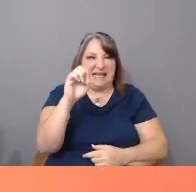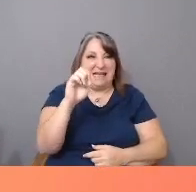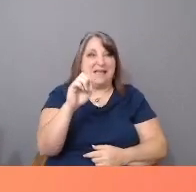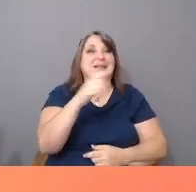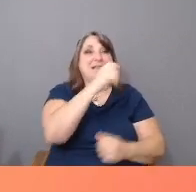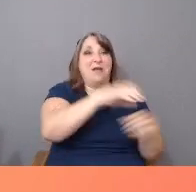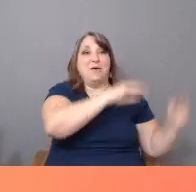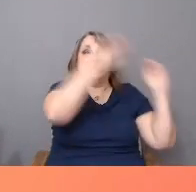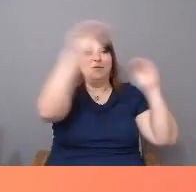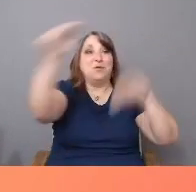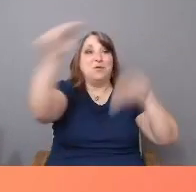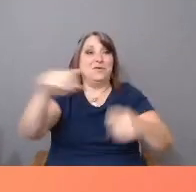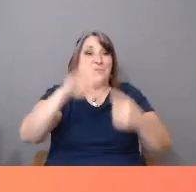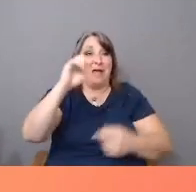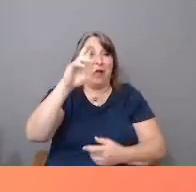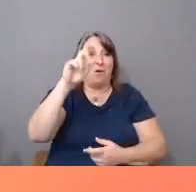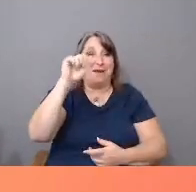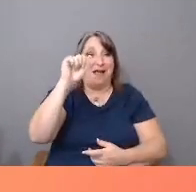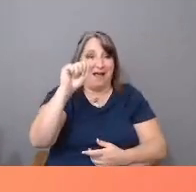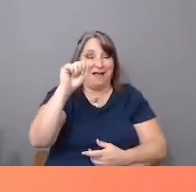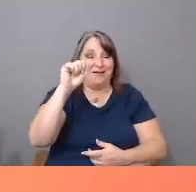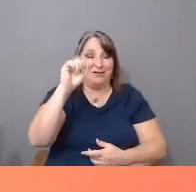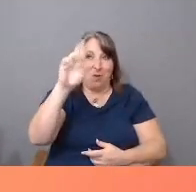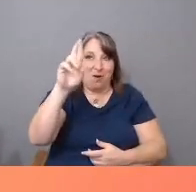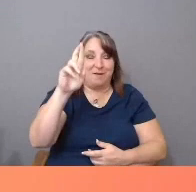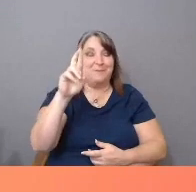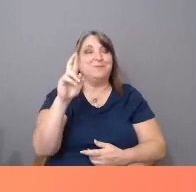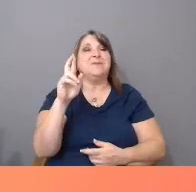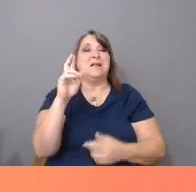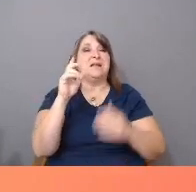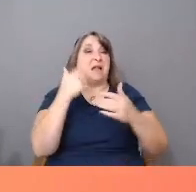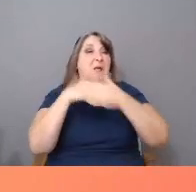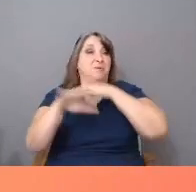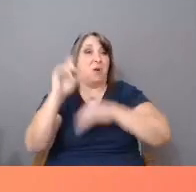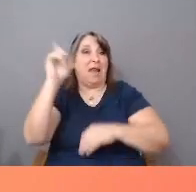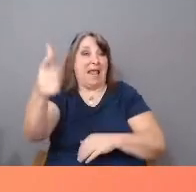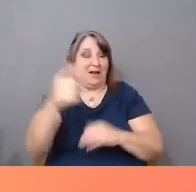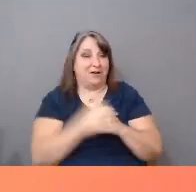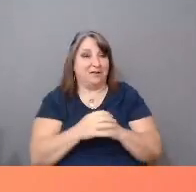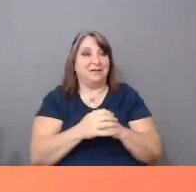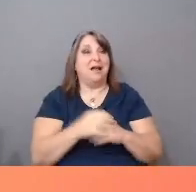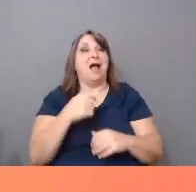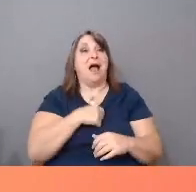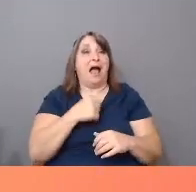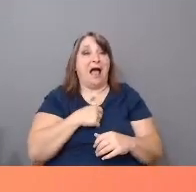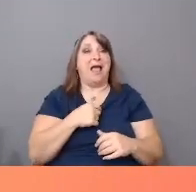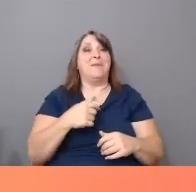I am a brown woman of Chinese, of South American Indigenous, and of Spanish descent--